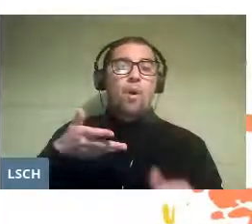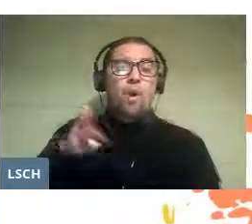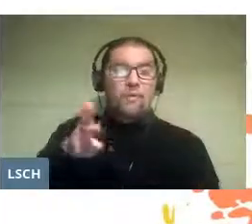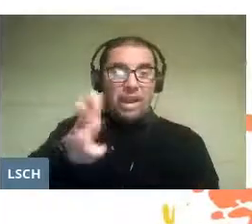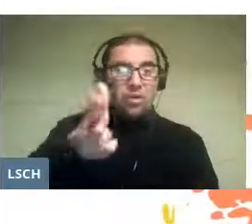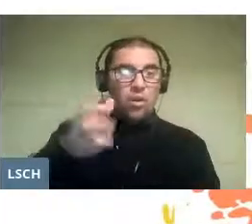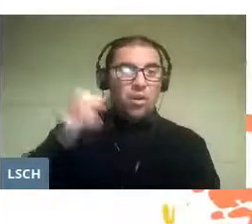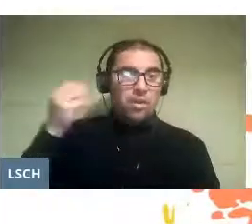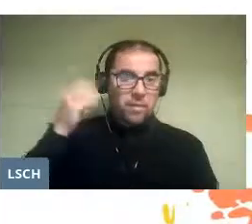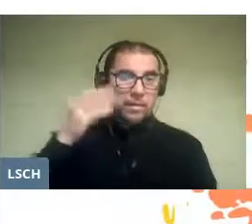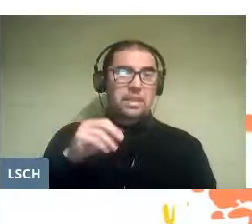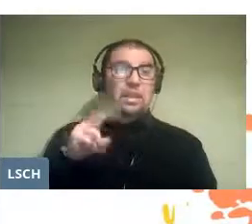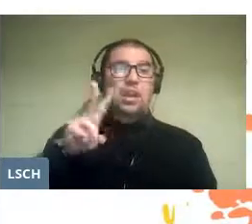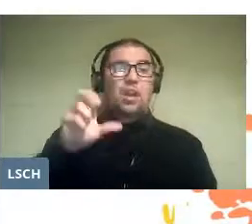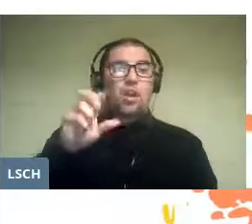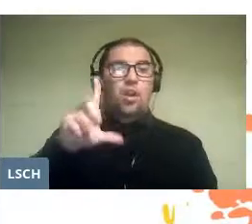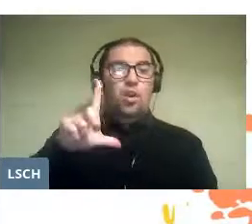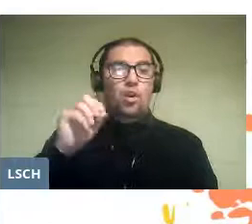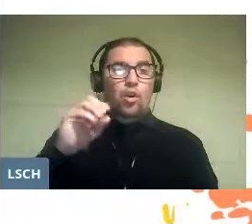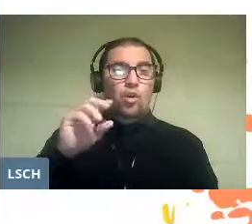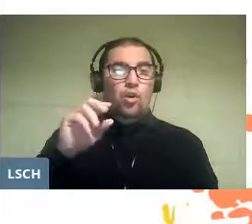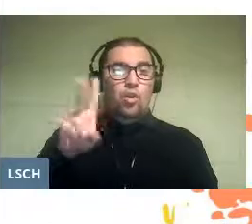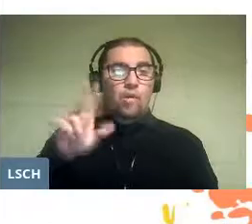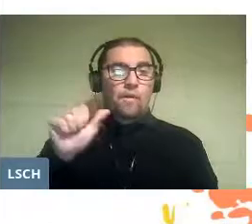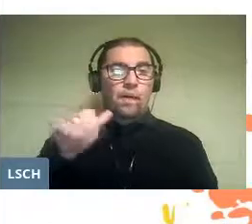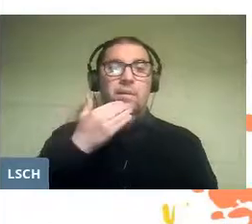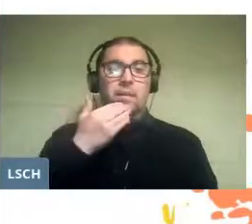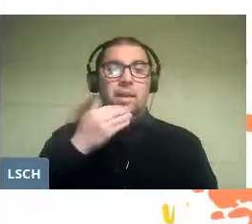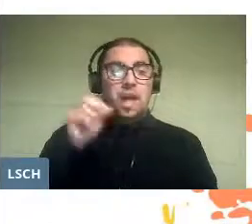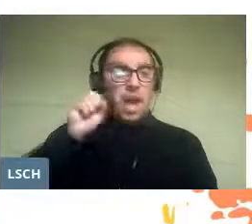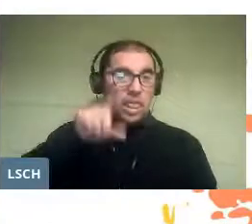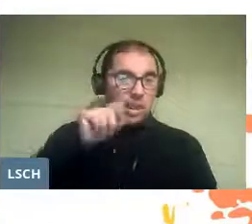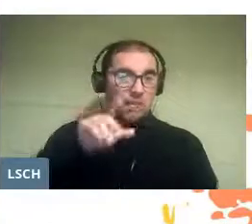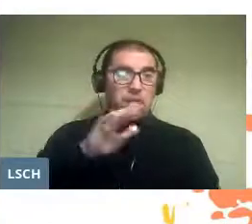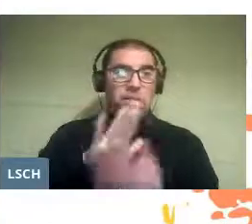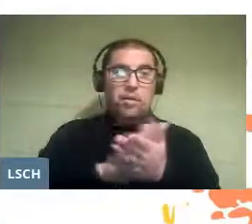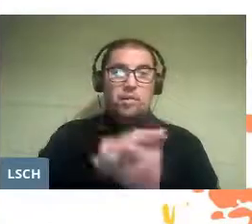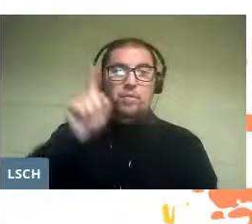Other initiatives emerged in Germany, such as the Schule Opera,